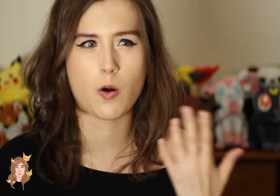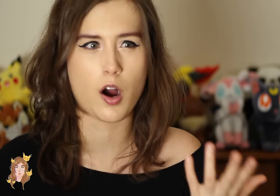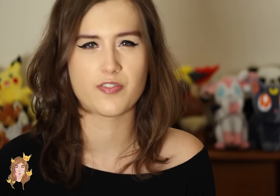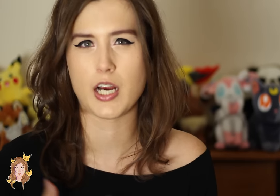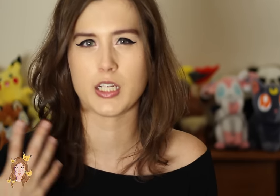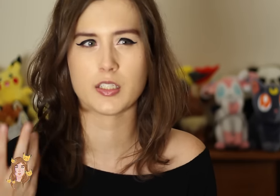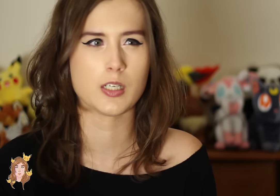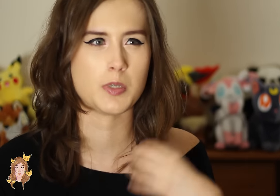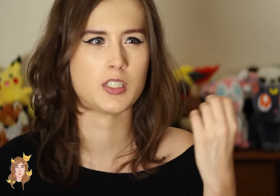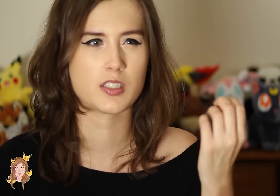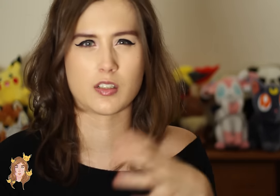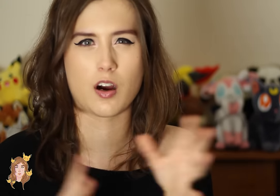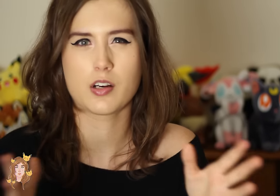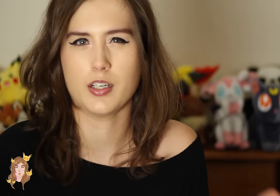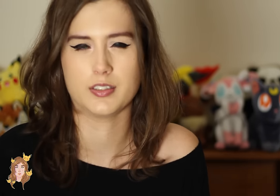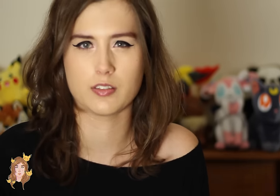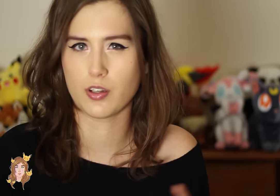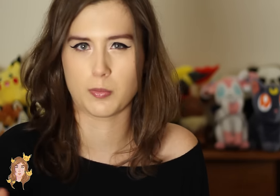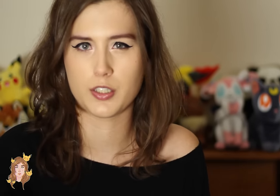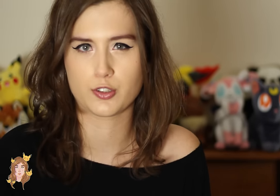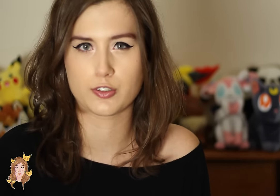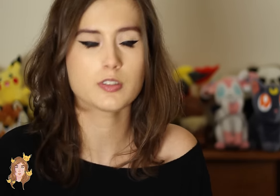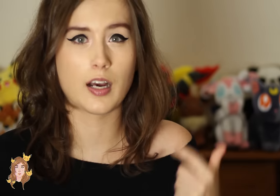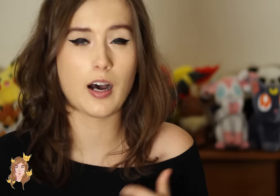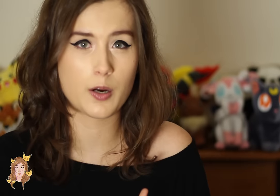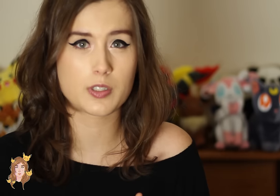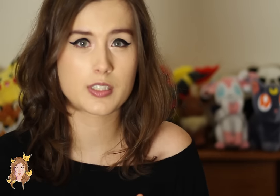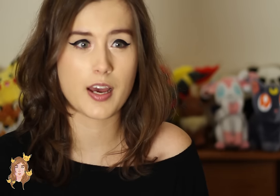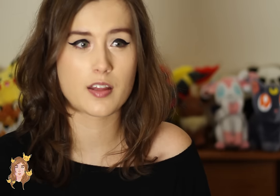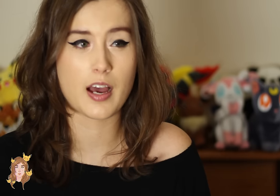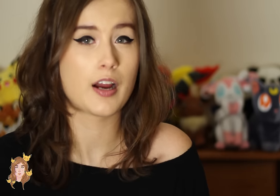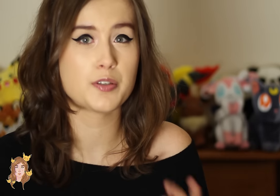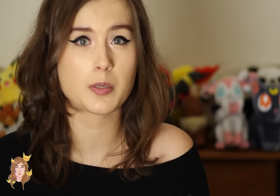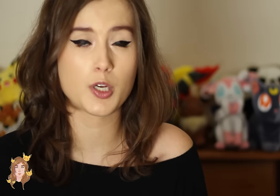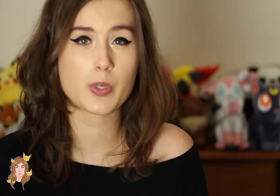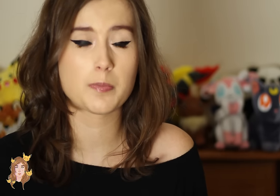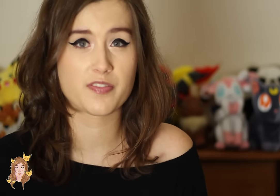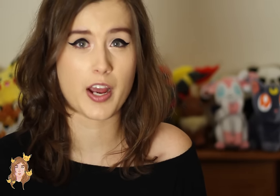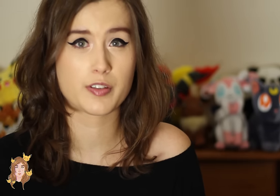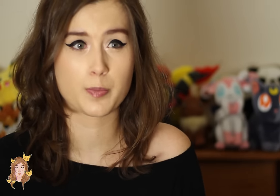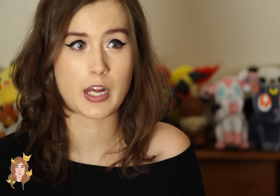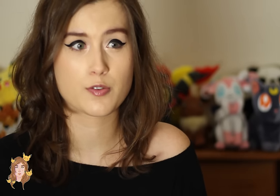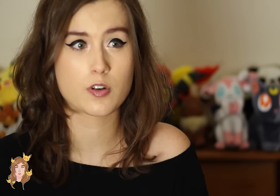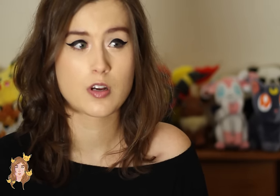go off fighting demons and all kinds of other monsters. Now, I would say that I used to be a really big fan of Supernatural.